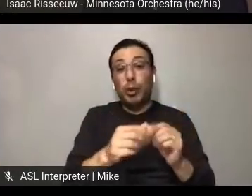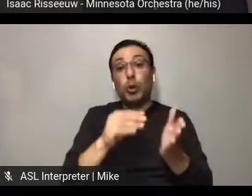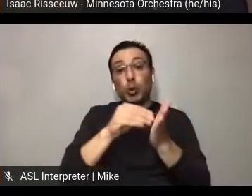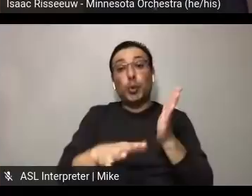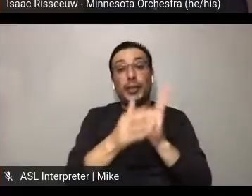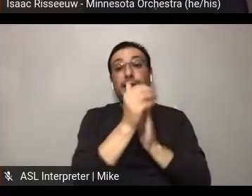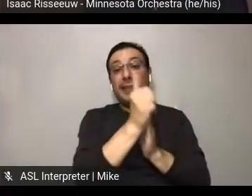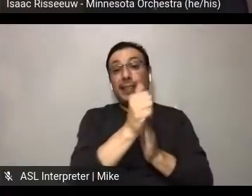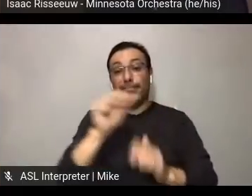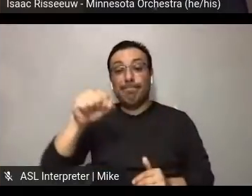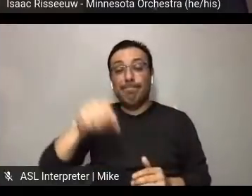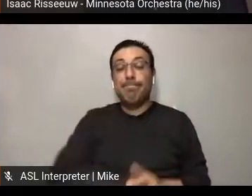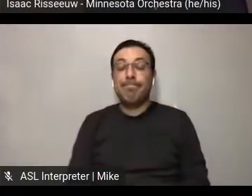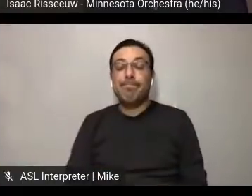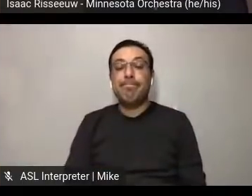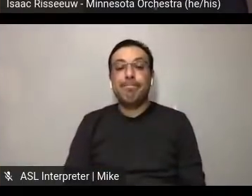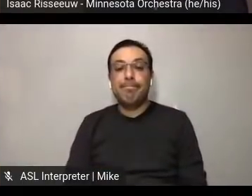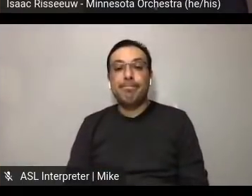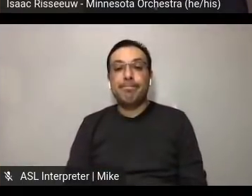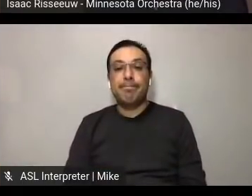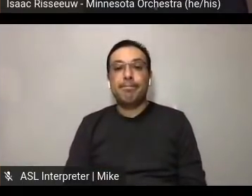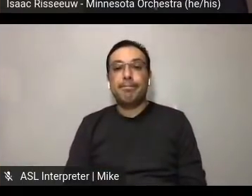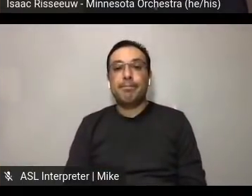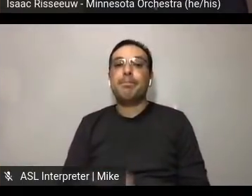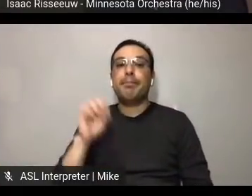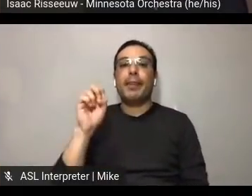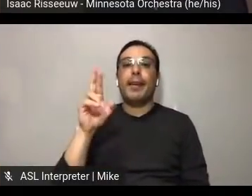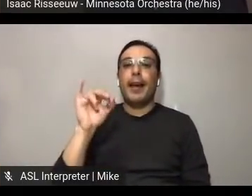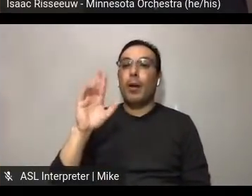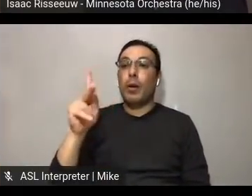Final question here, that can be for everybody.